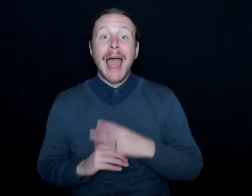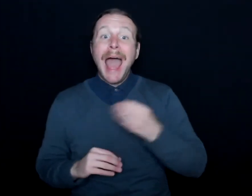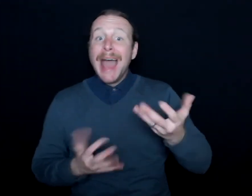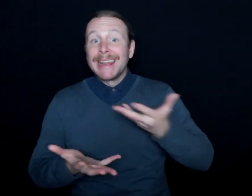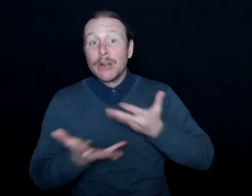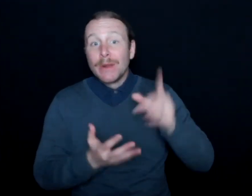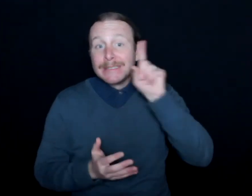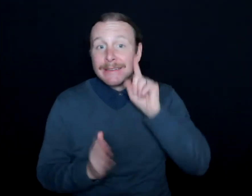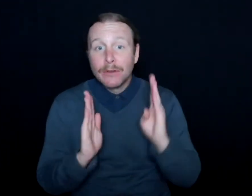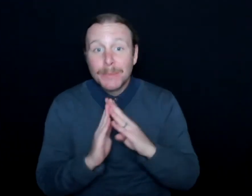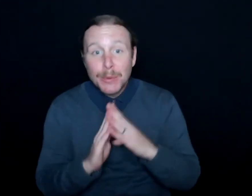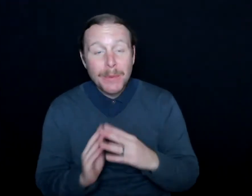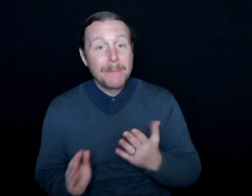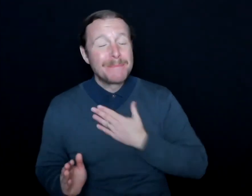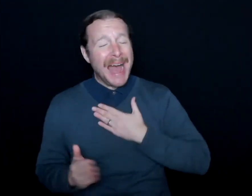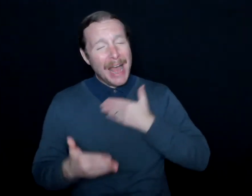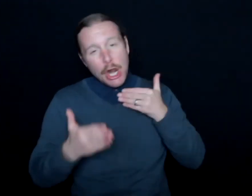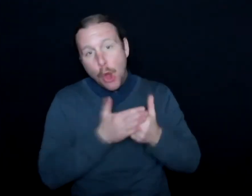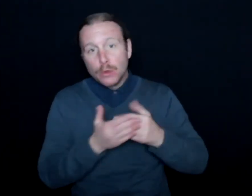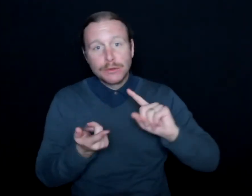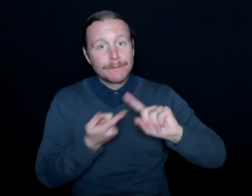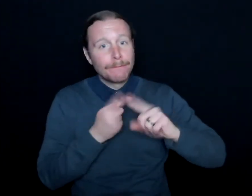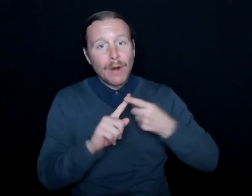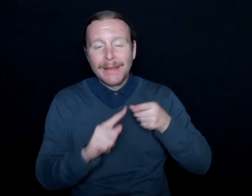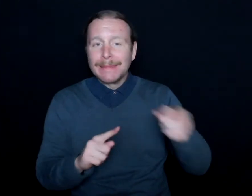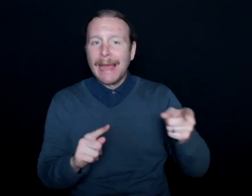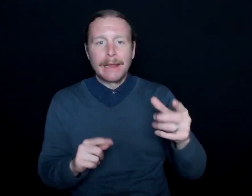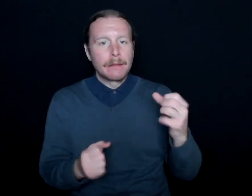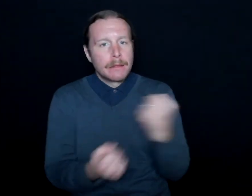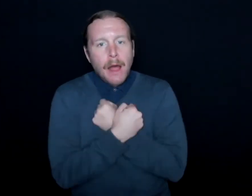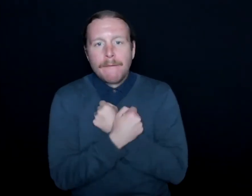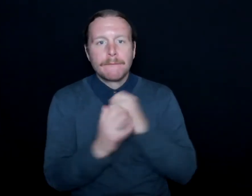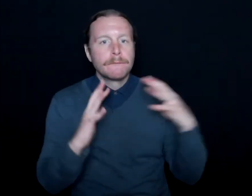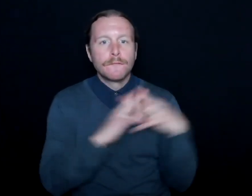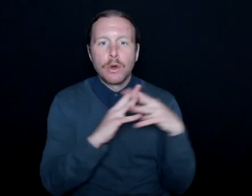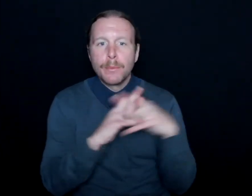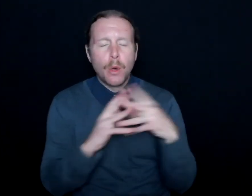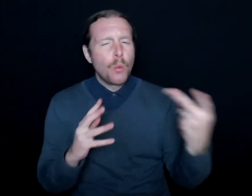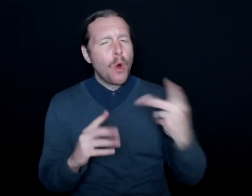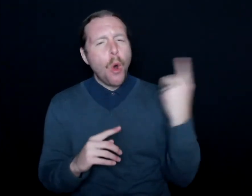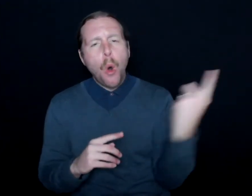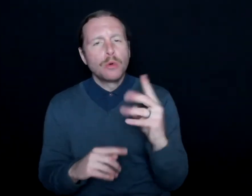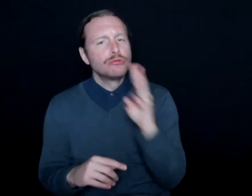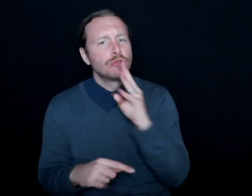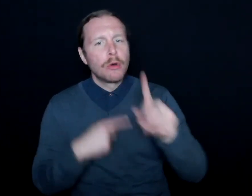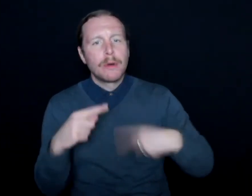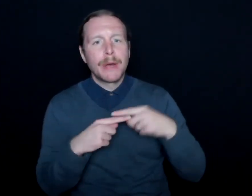My close friends are huge football fans. We're always talking about sports. And a lot of times, I just sit back